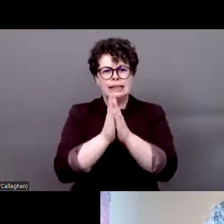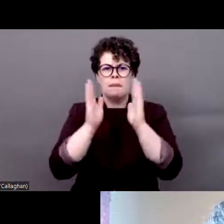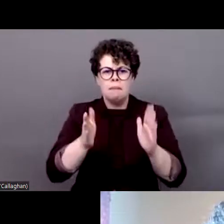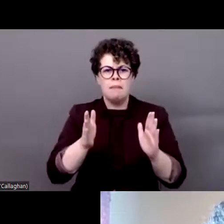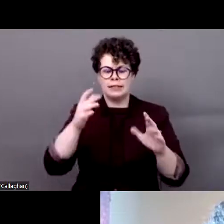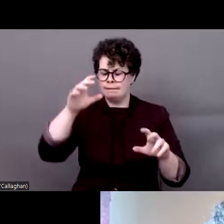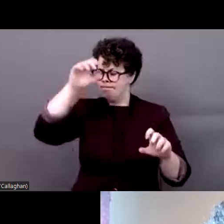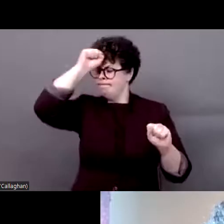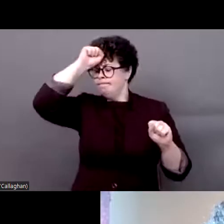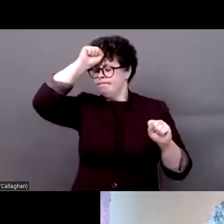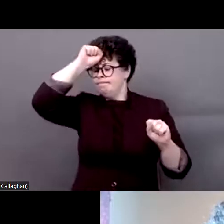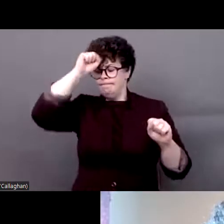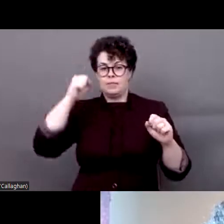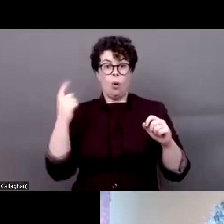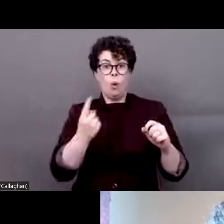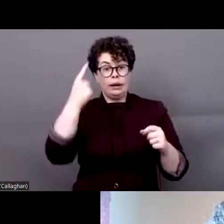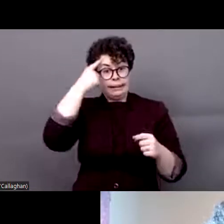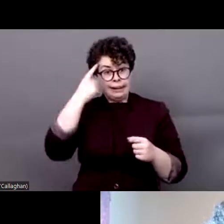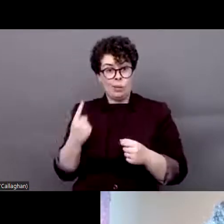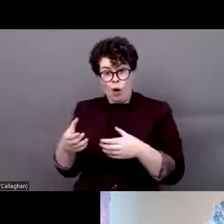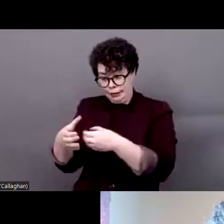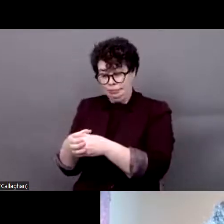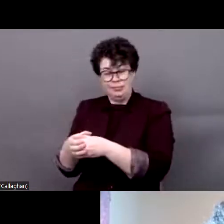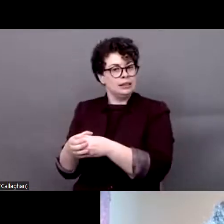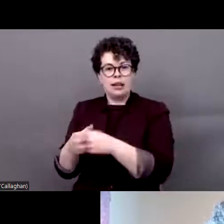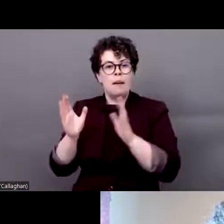need for